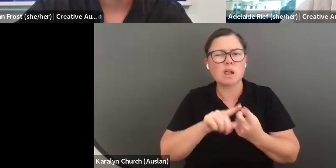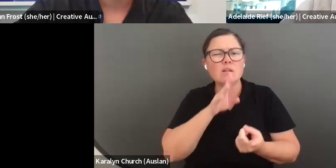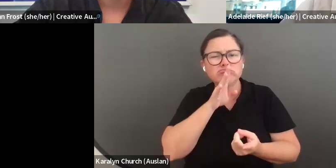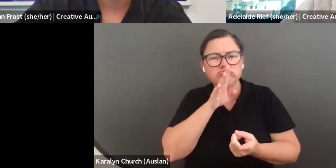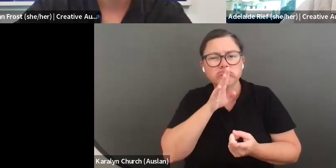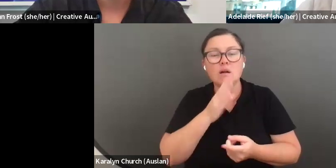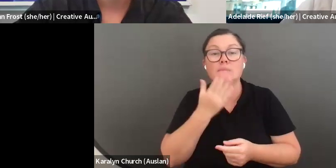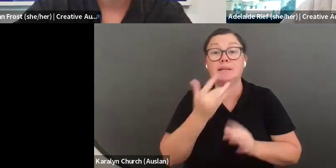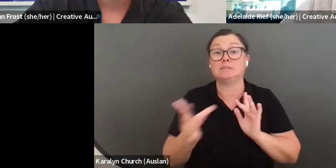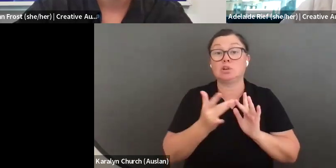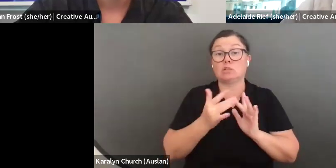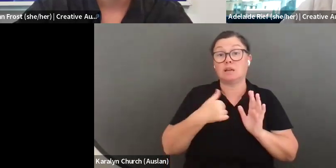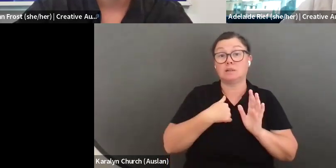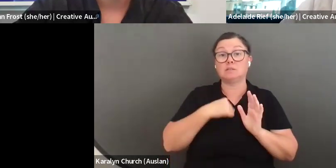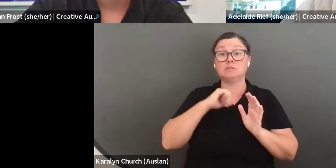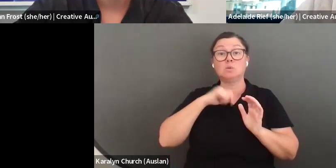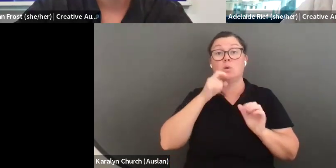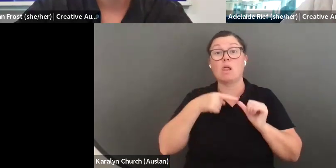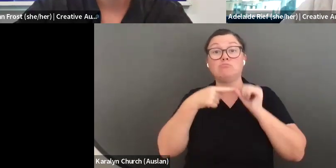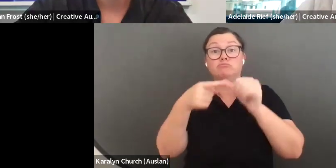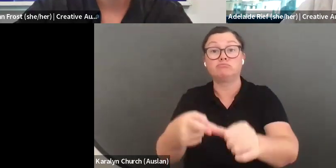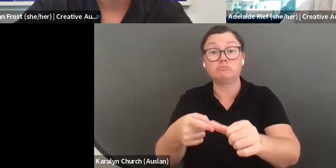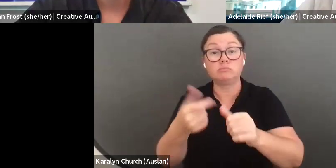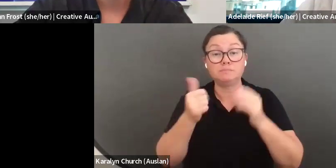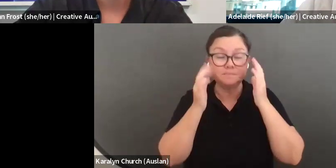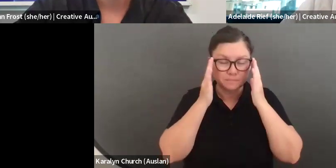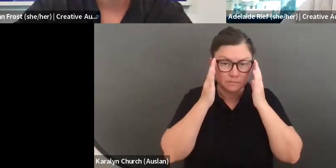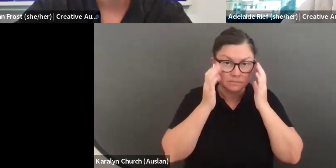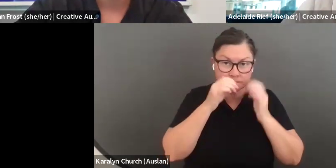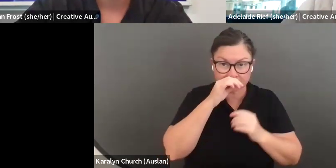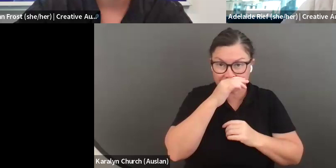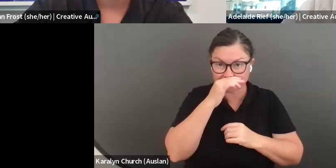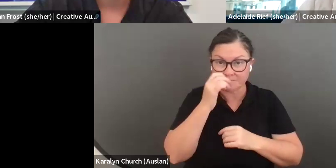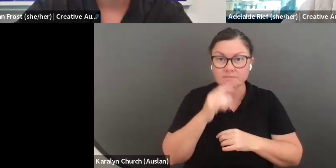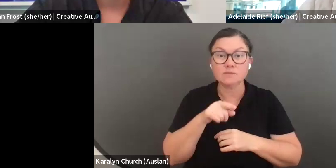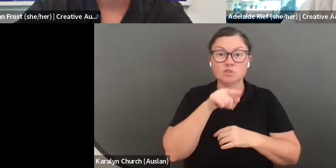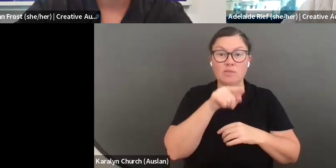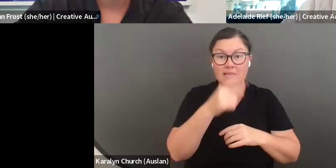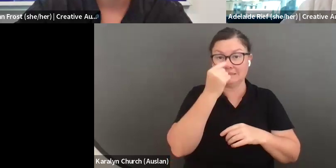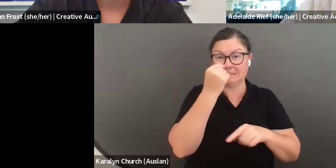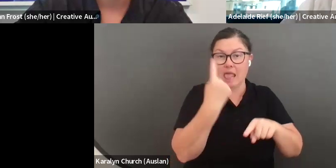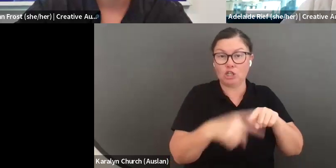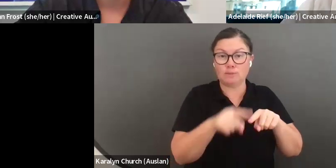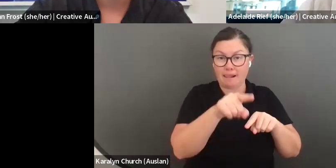forms, you would still be eligible. I know that is a tricky line sometimes, not always clear, please feel free to get in touch and we